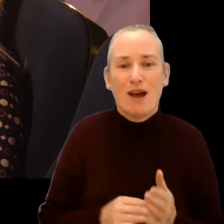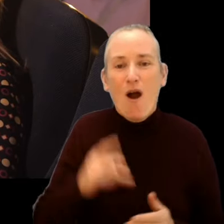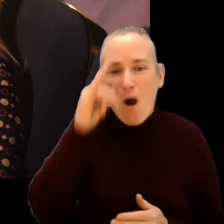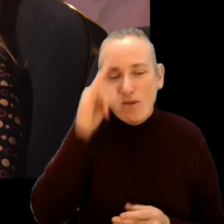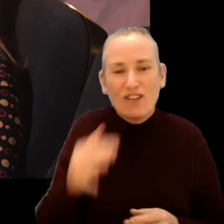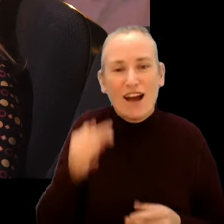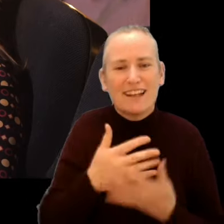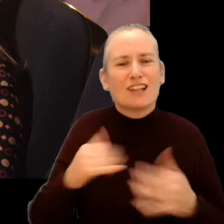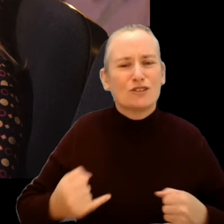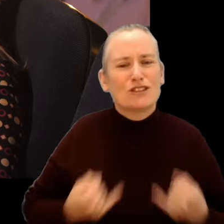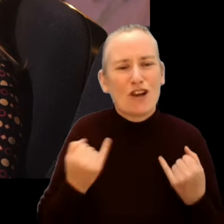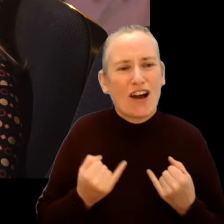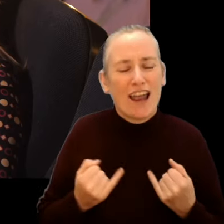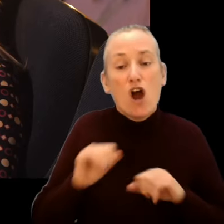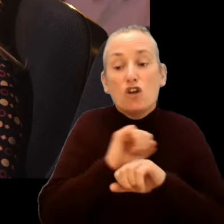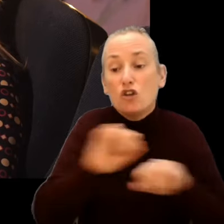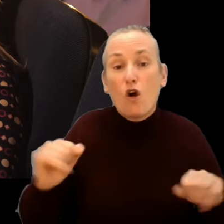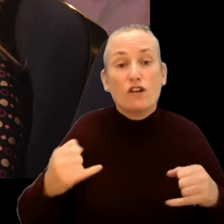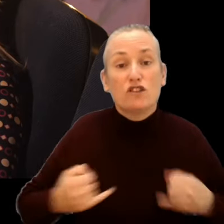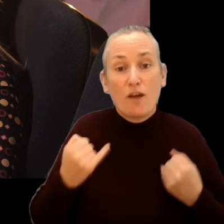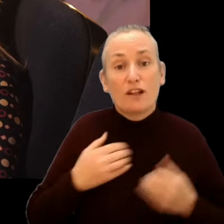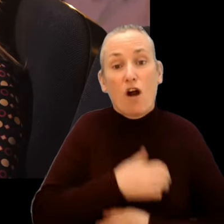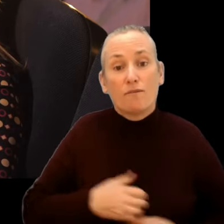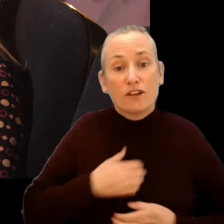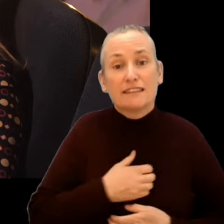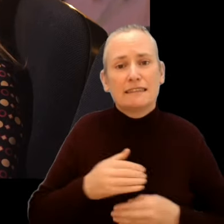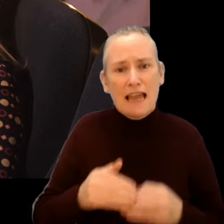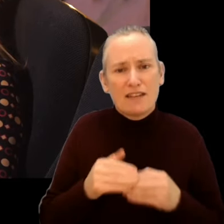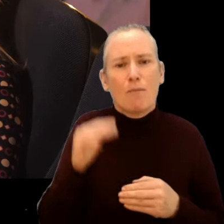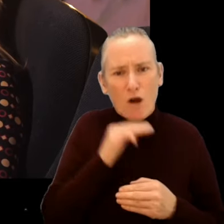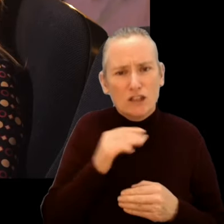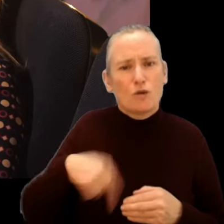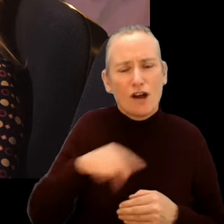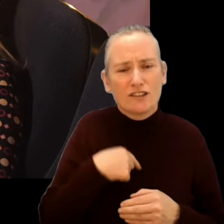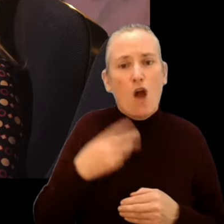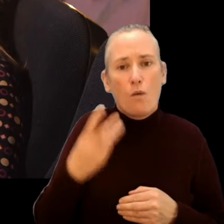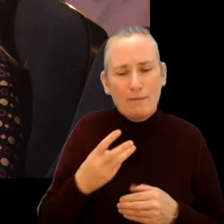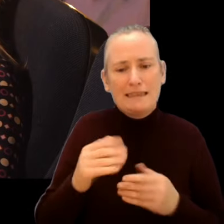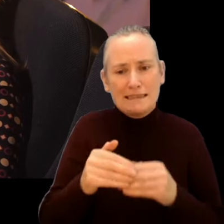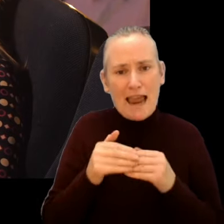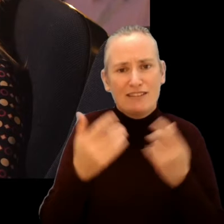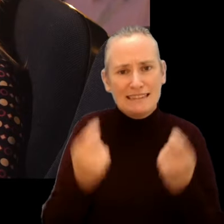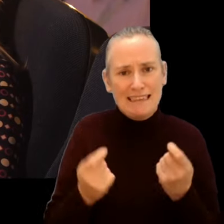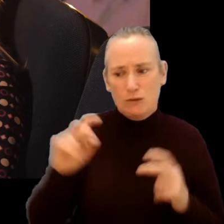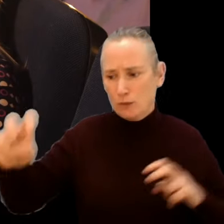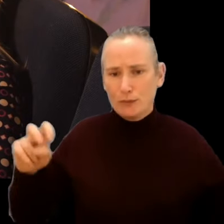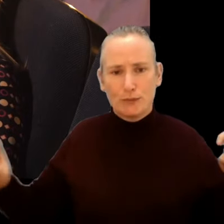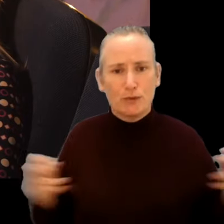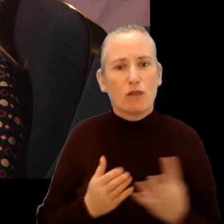Your enjoyment, comfort and safety is our priority, so we’ll be maintaining safe, distanced seating in cinemas throughout the Festival.